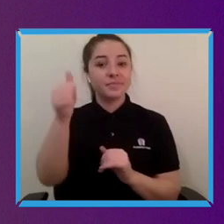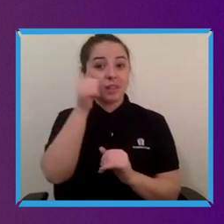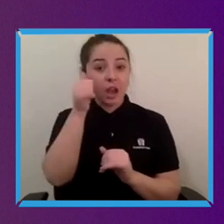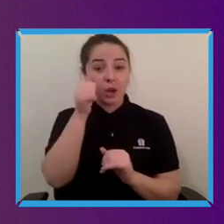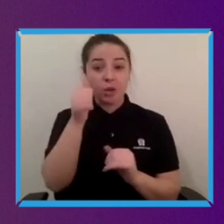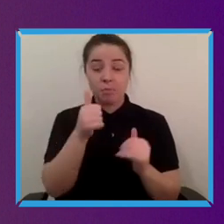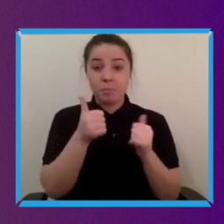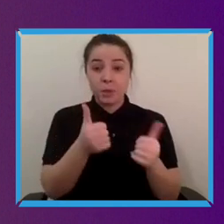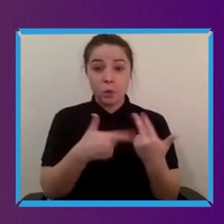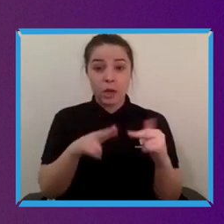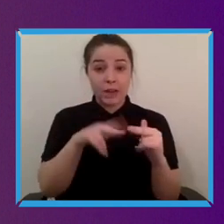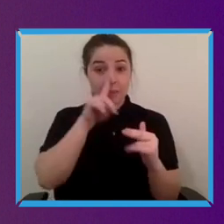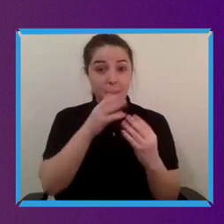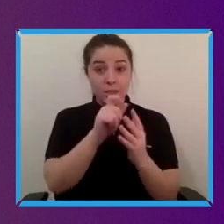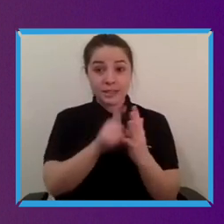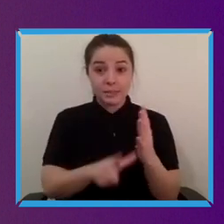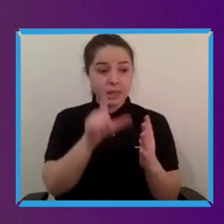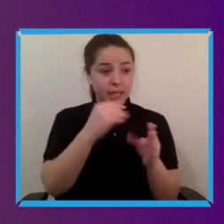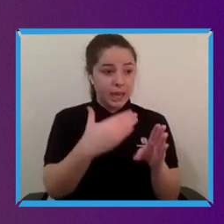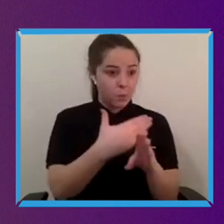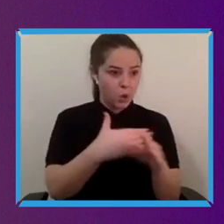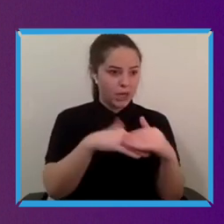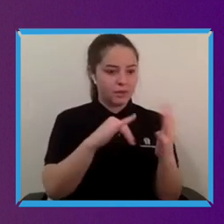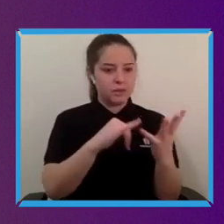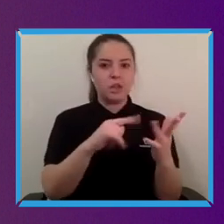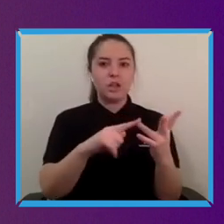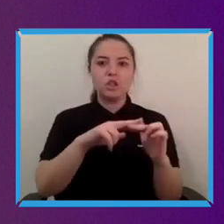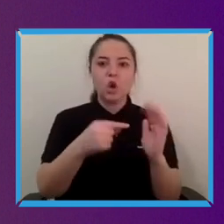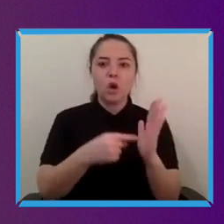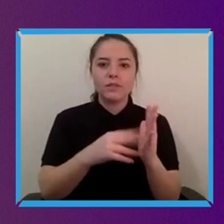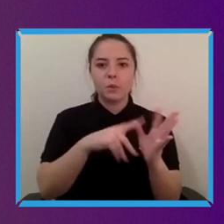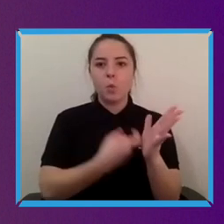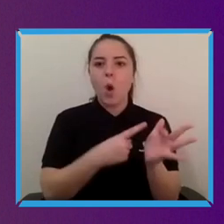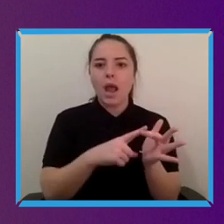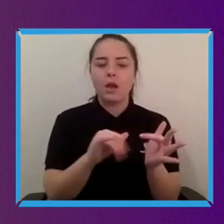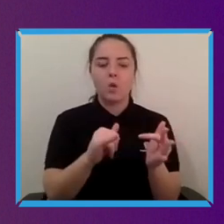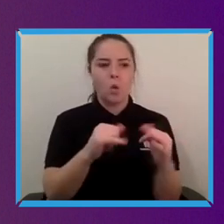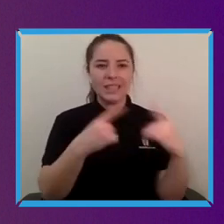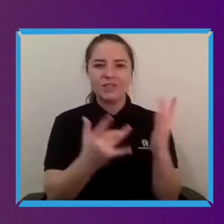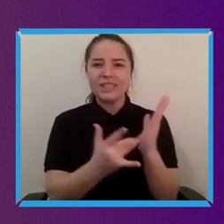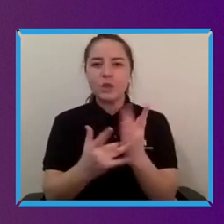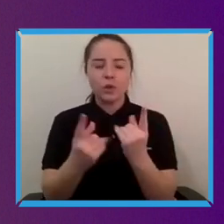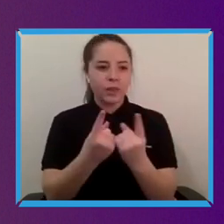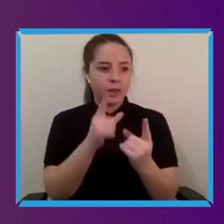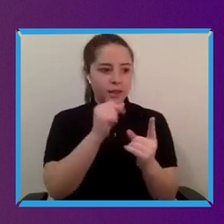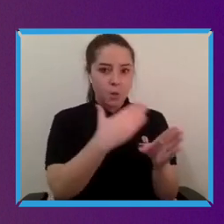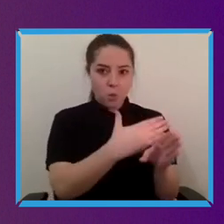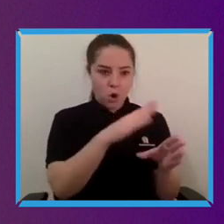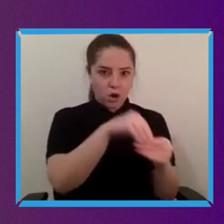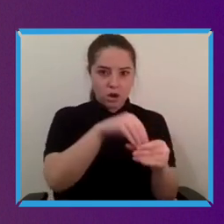can then be central to the to the building and development of those products to be more accessible.